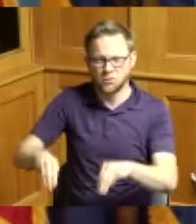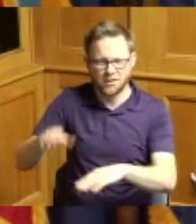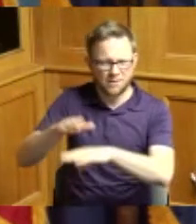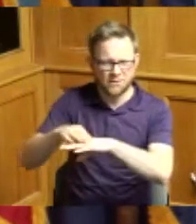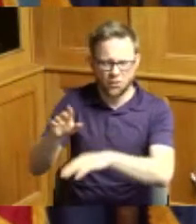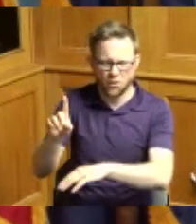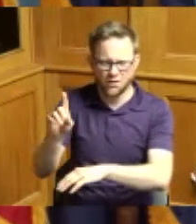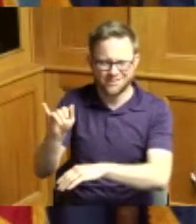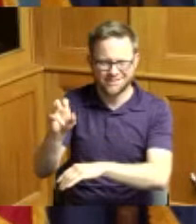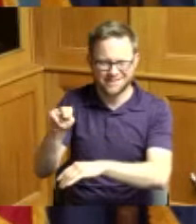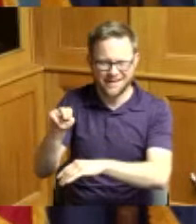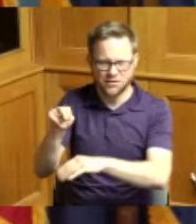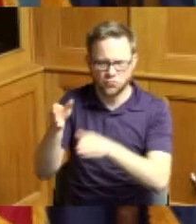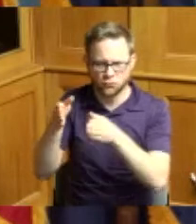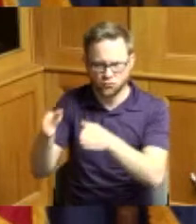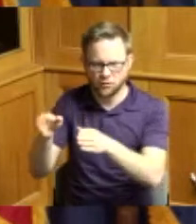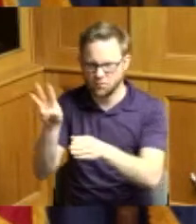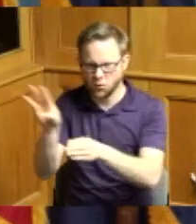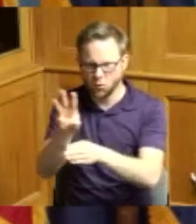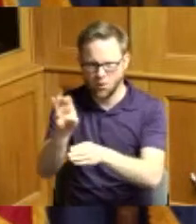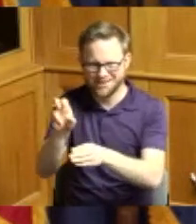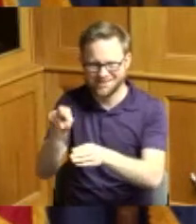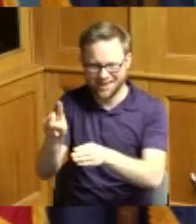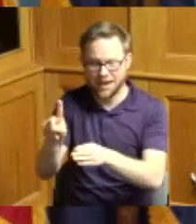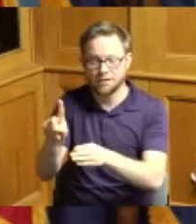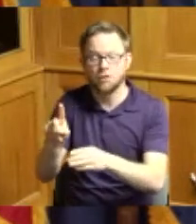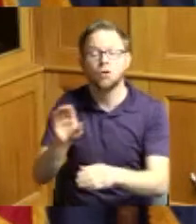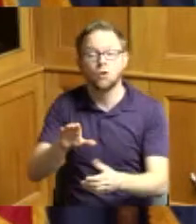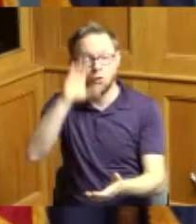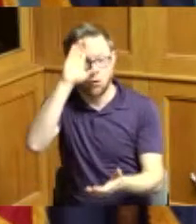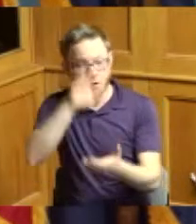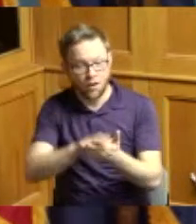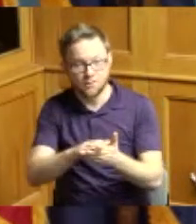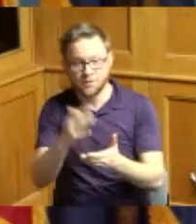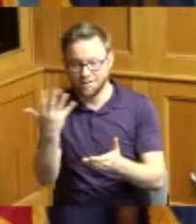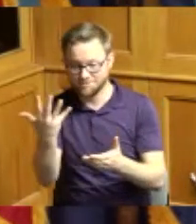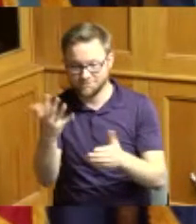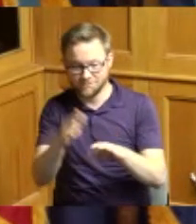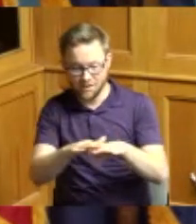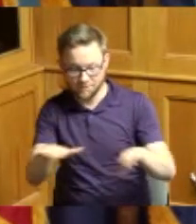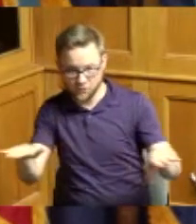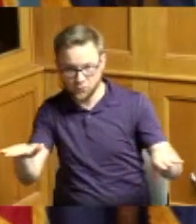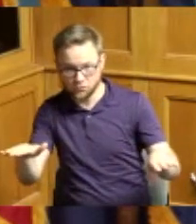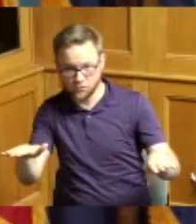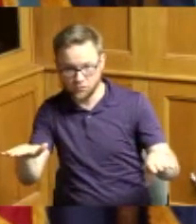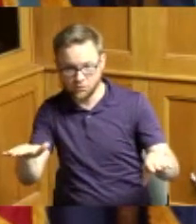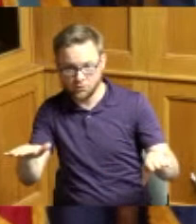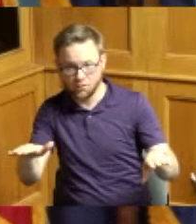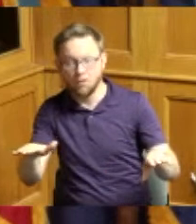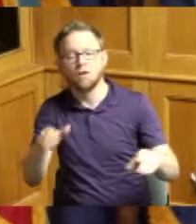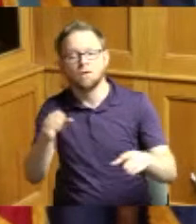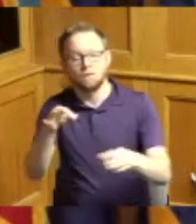end whereas though her husband and five of her six children have been elected to public office